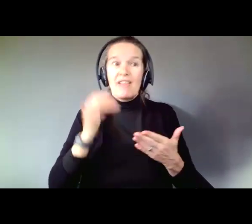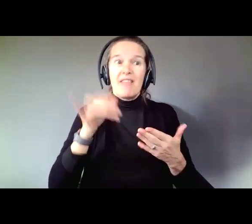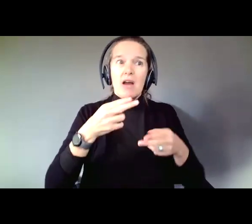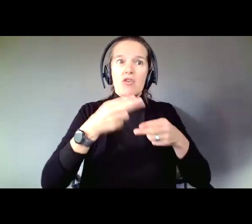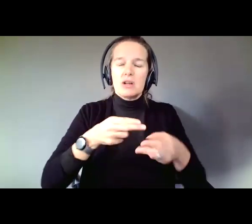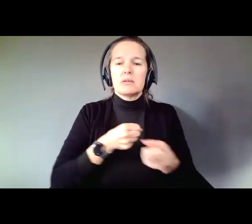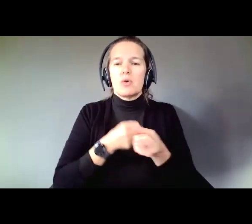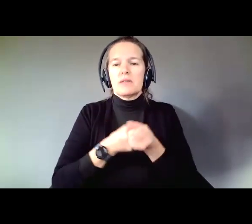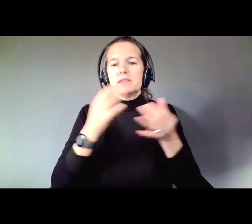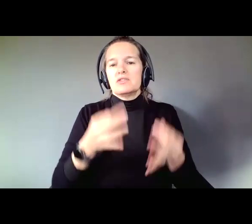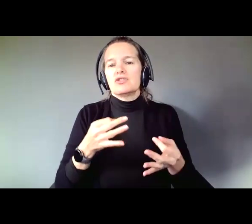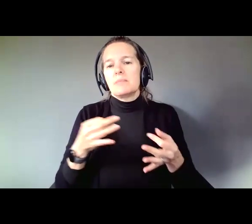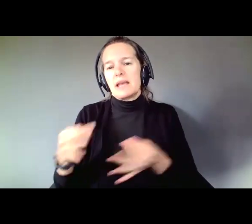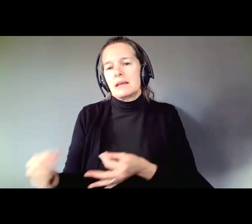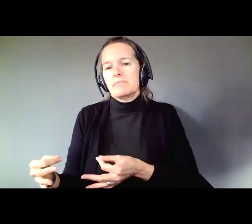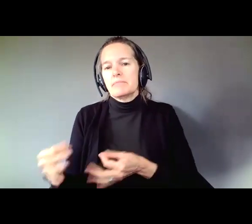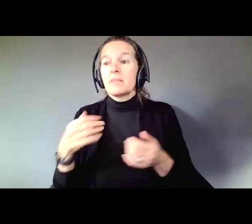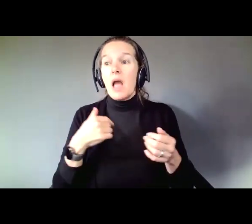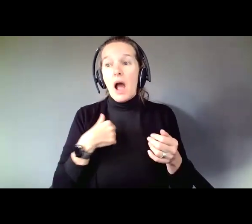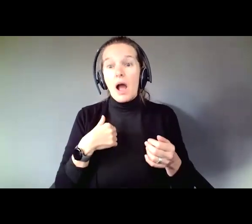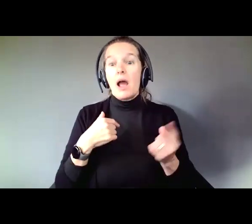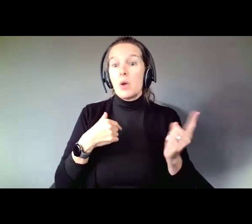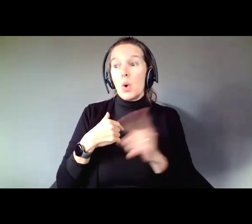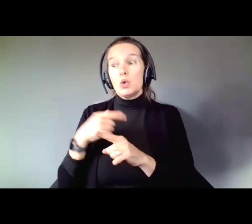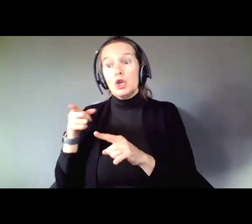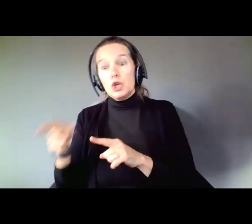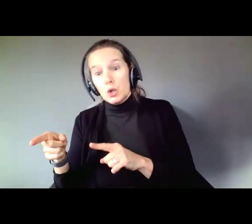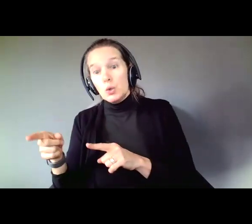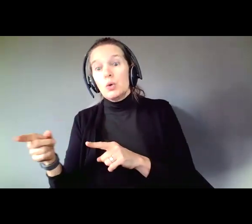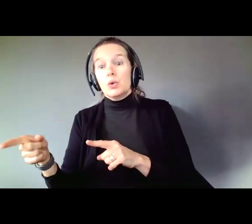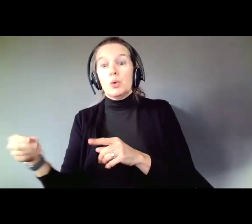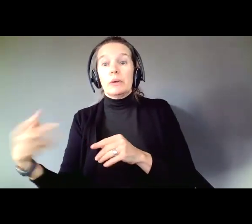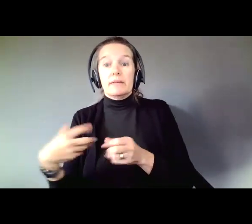involve me going to you for support, you providing it and me making the decision.